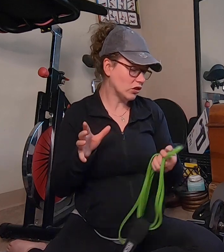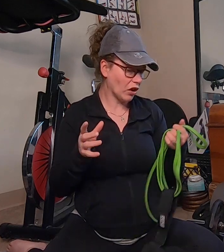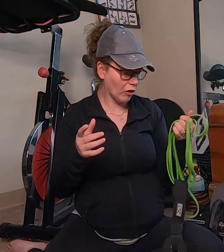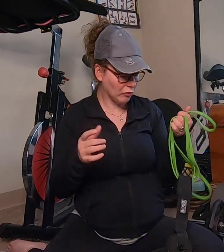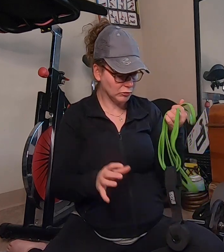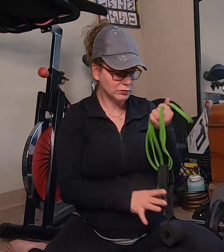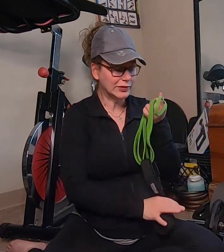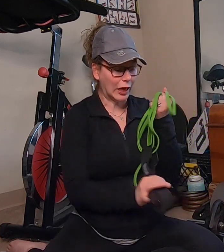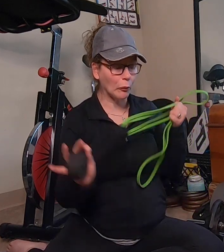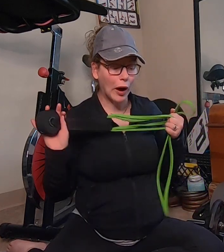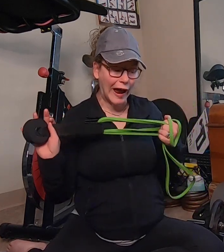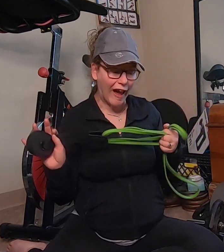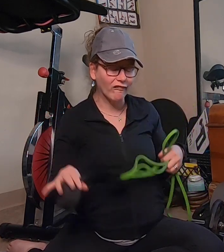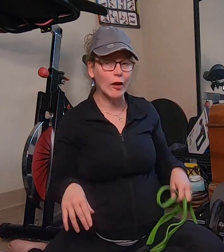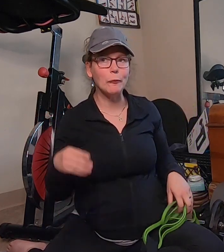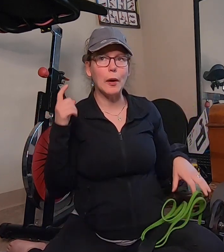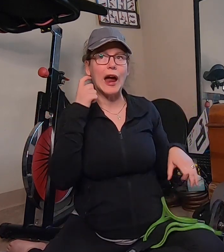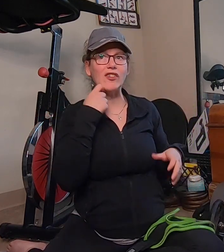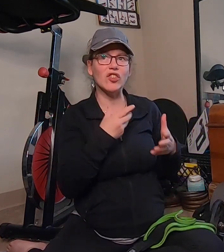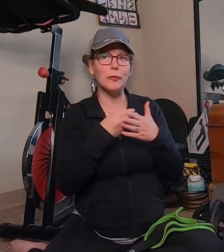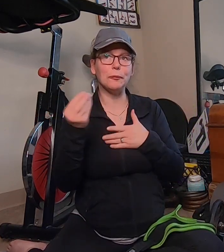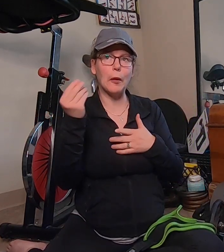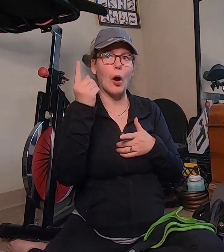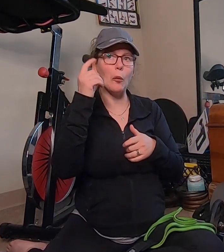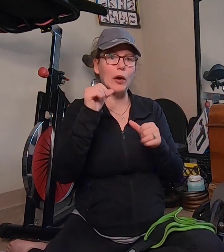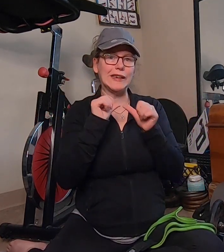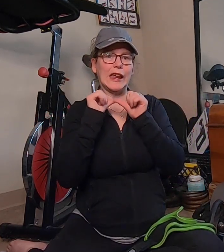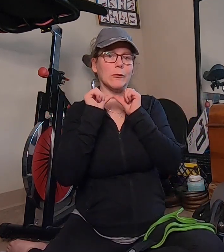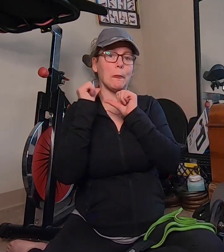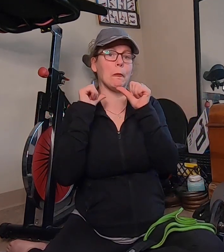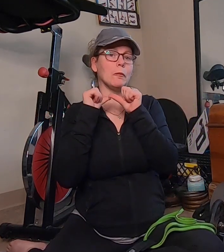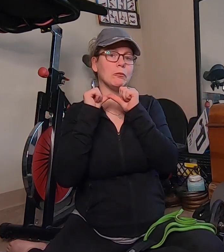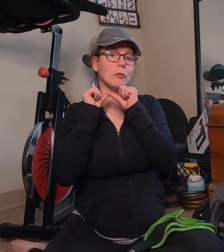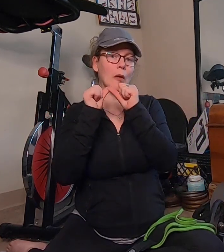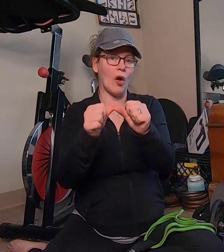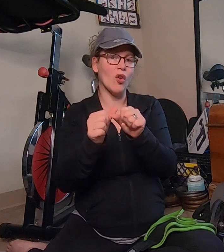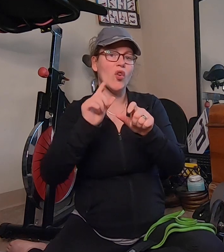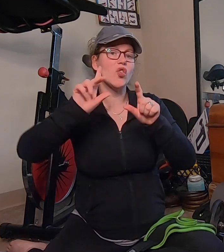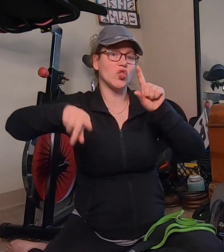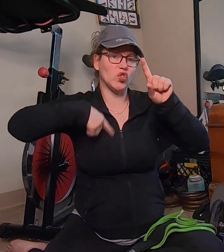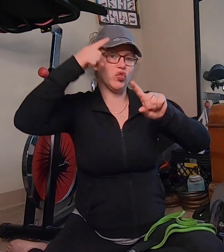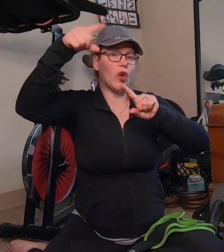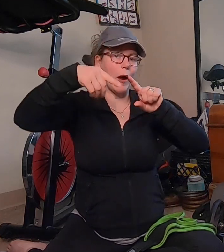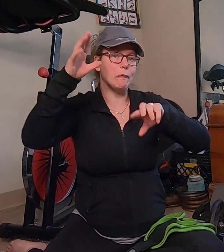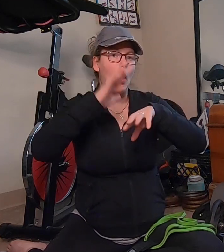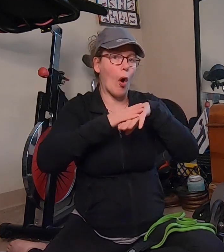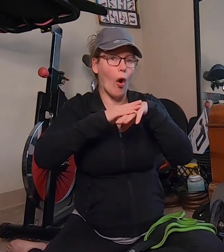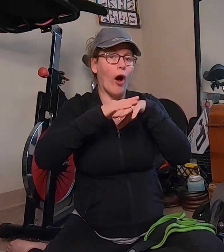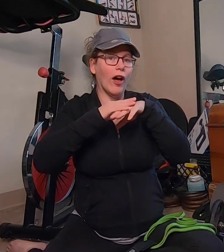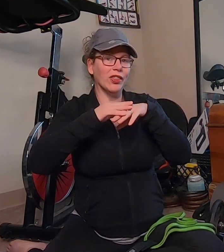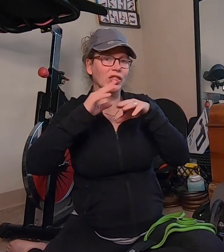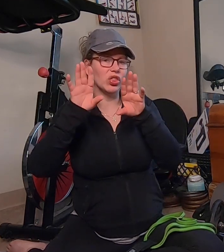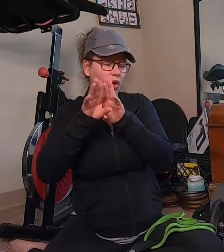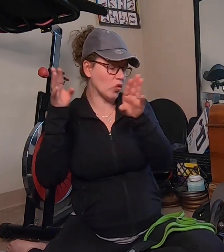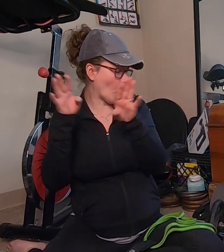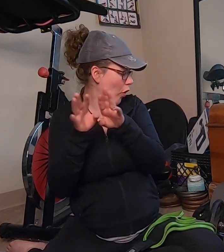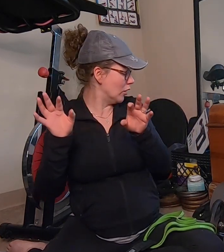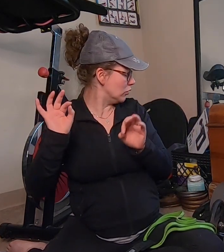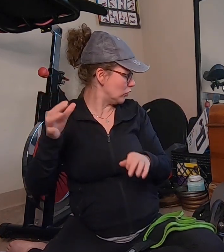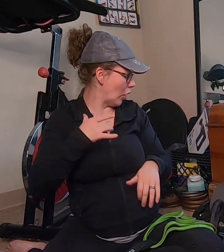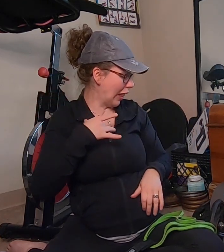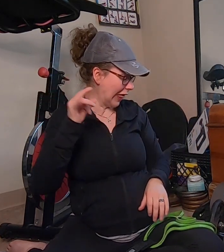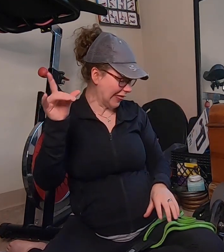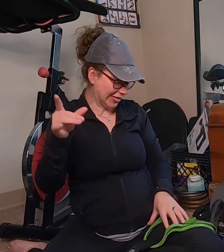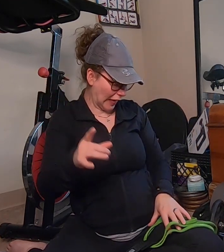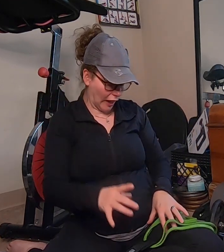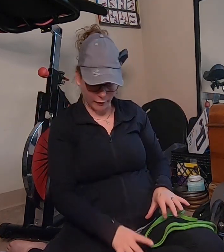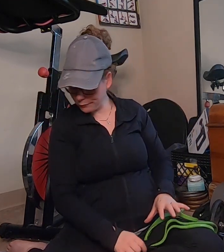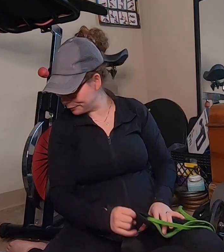so that's why I have it but I just bought one that's strapped on the door so I like that